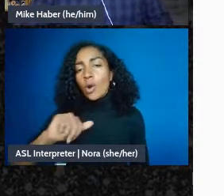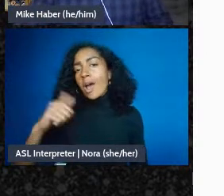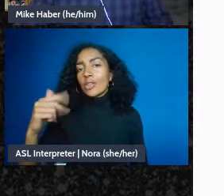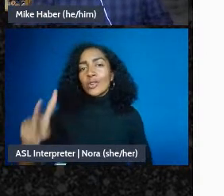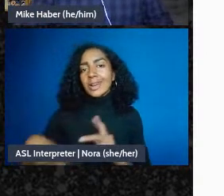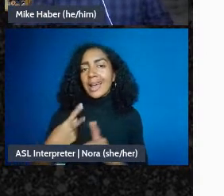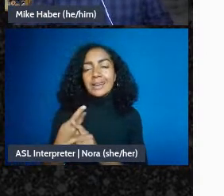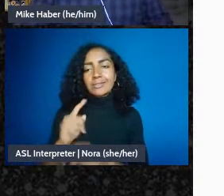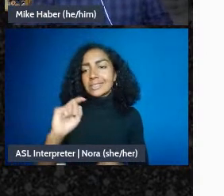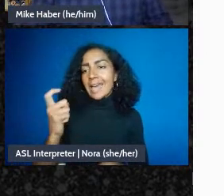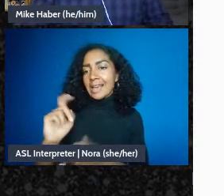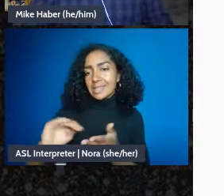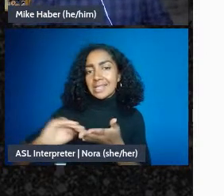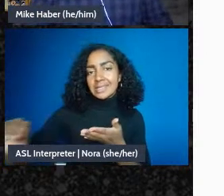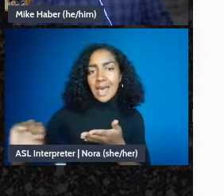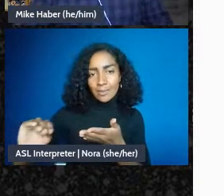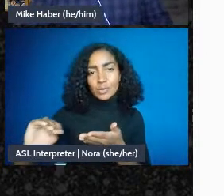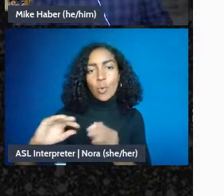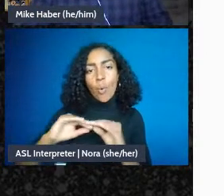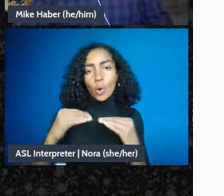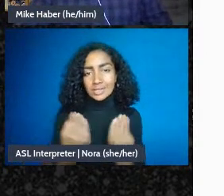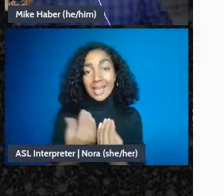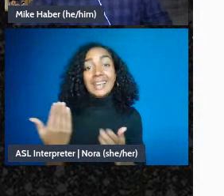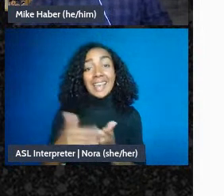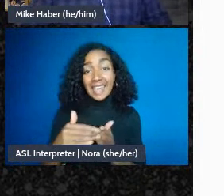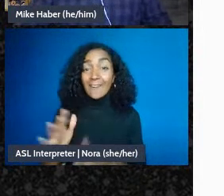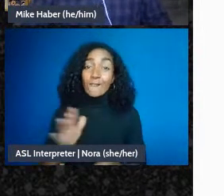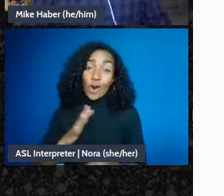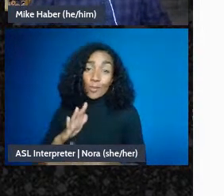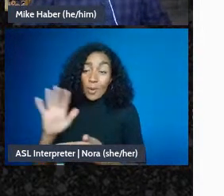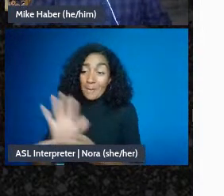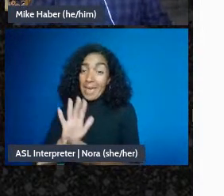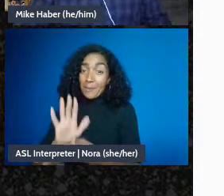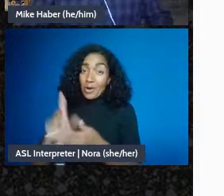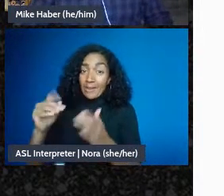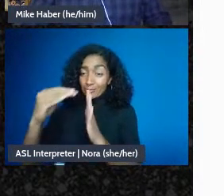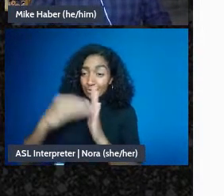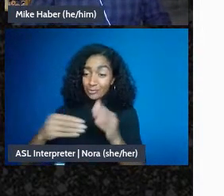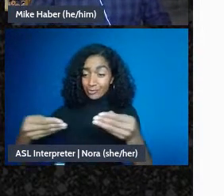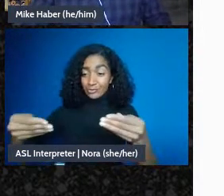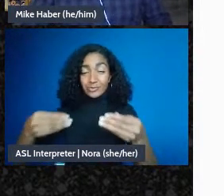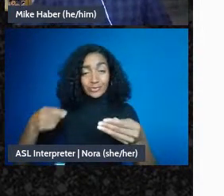Againm formal piece of paper plus 100 bucks, you can actually become a tax exempt organization as